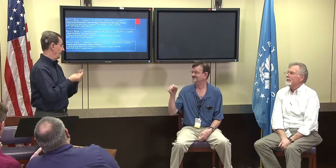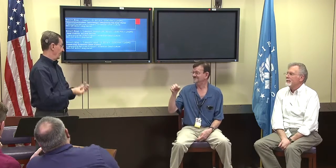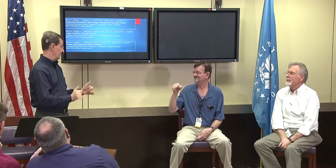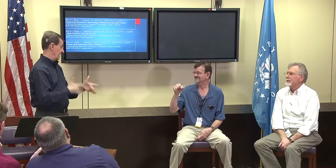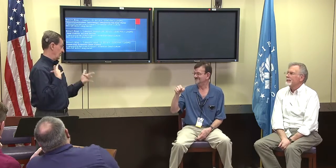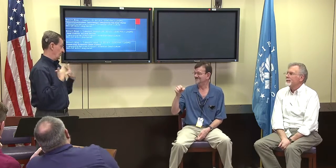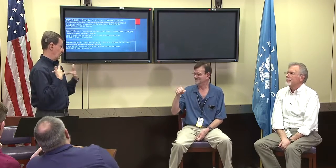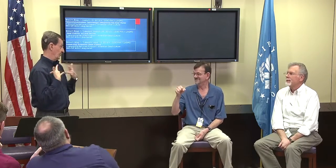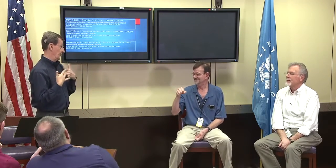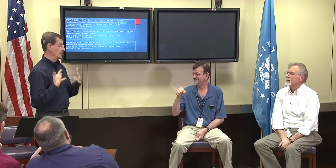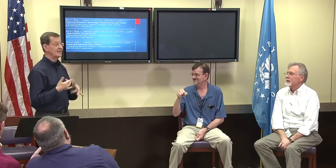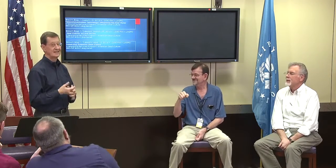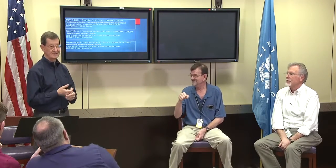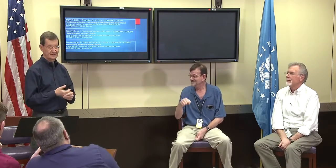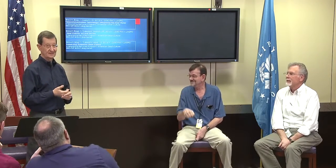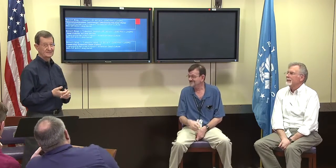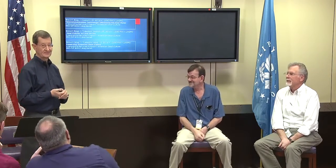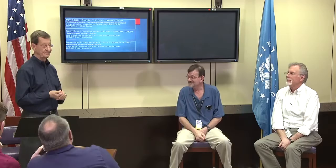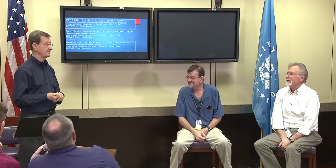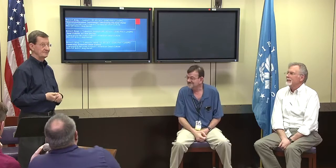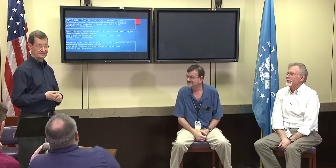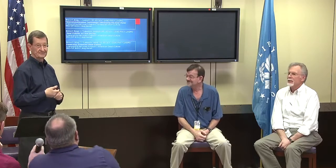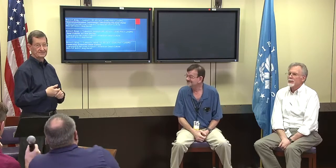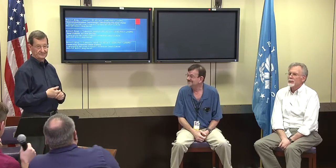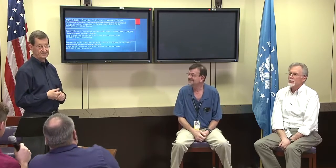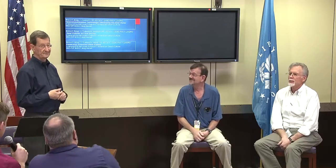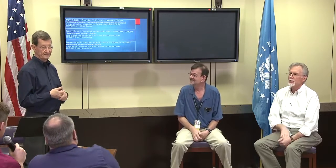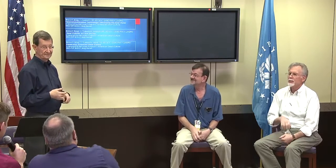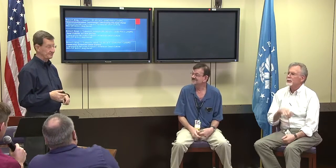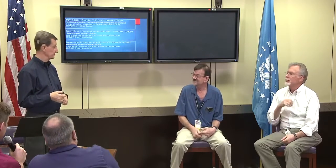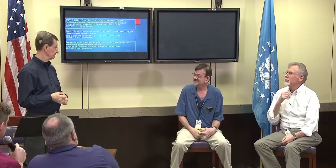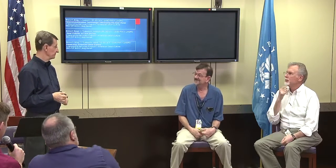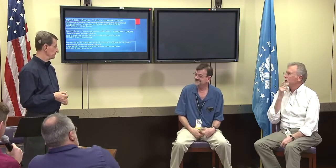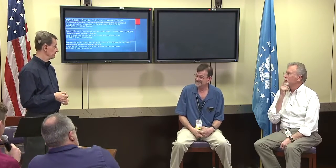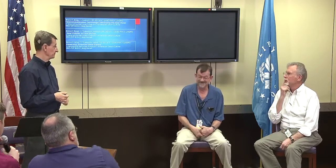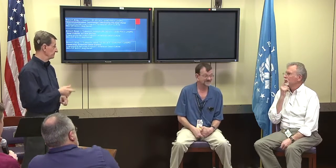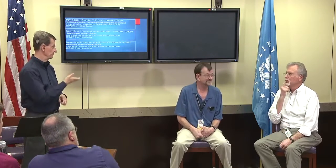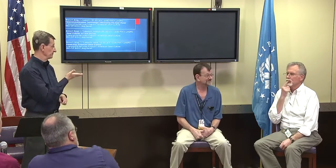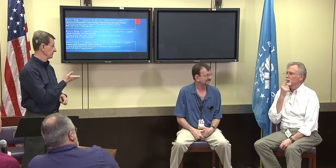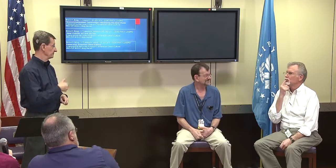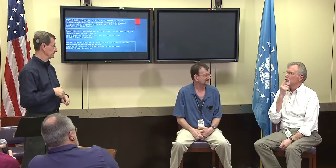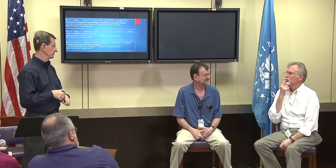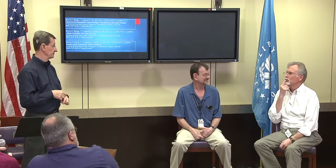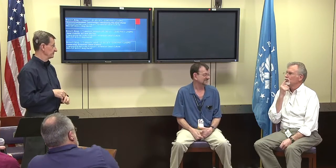and them not learning deaf cultures, is that your concern? Yes, yes.